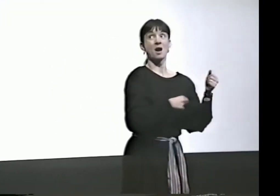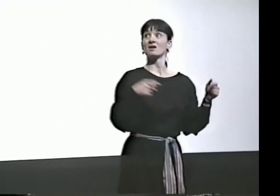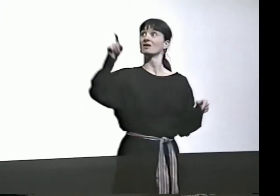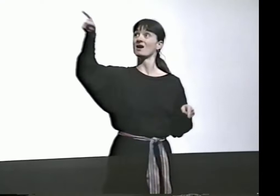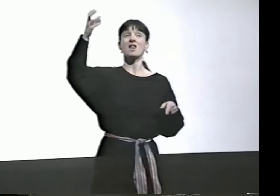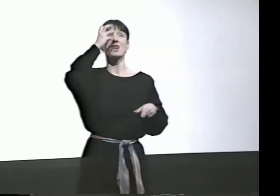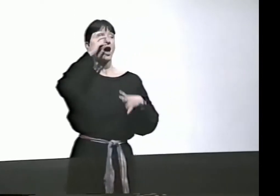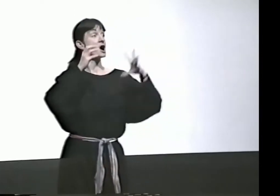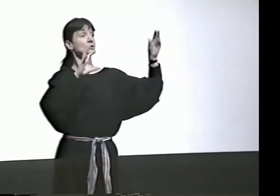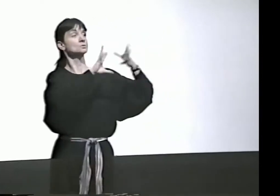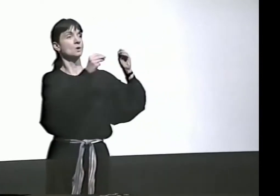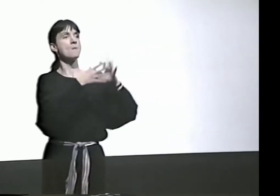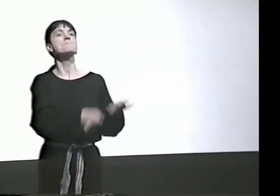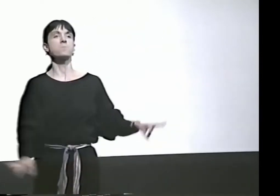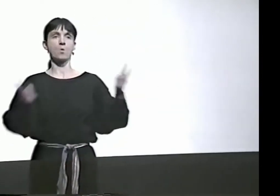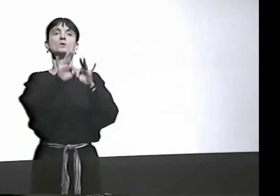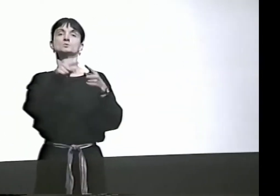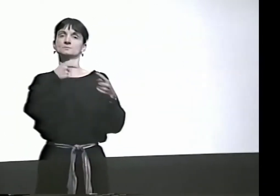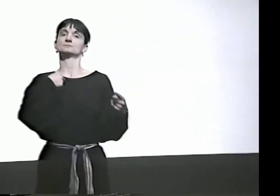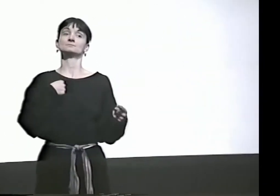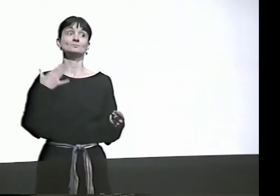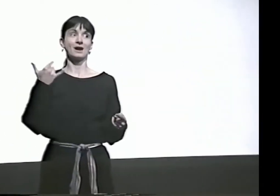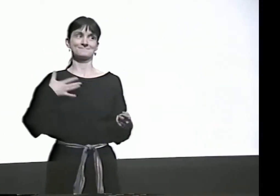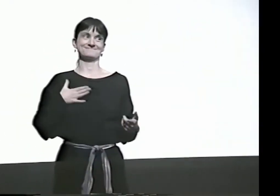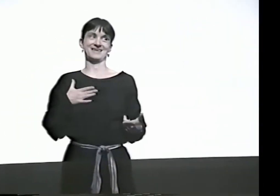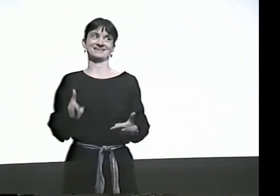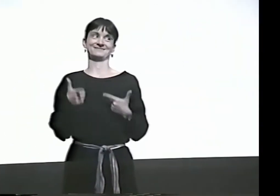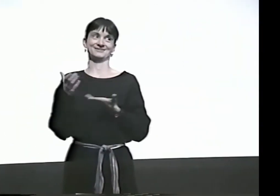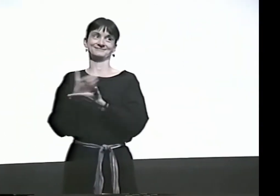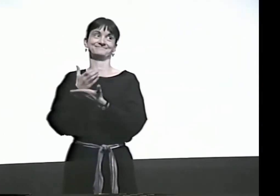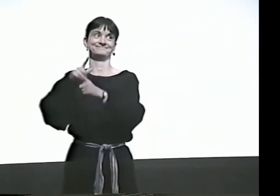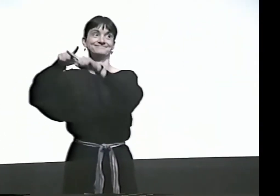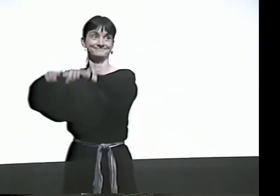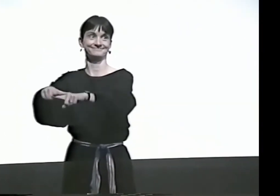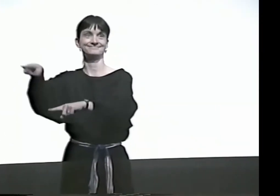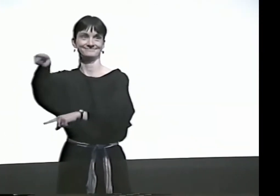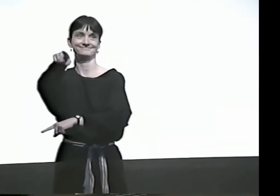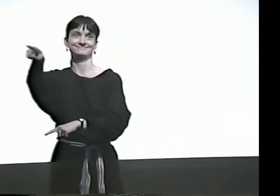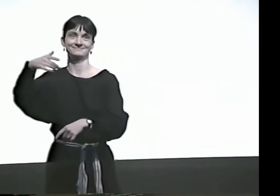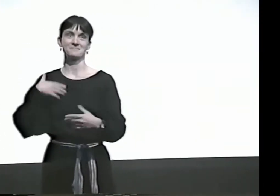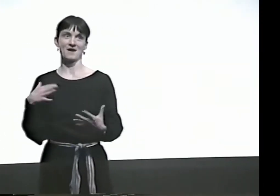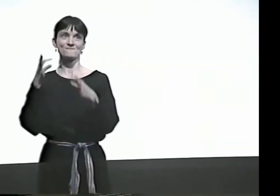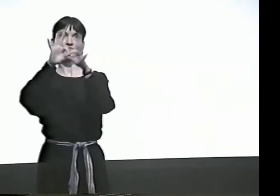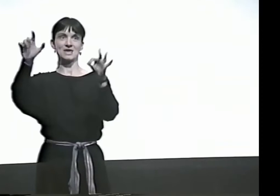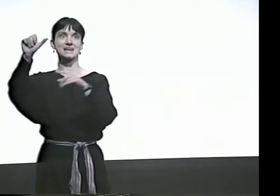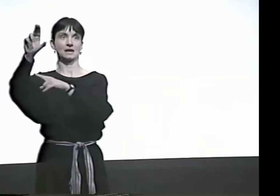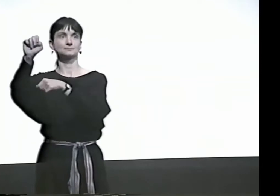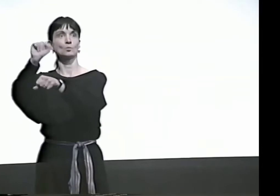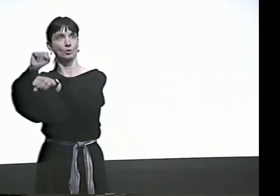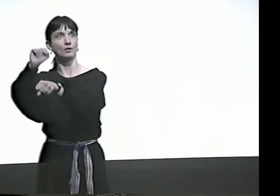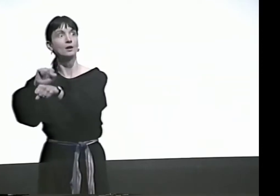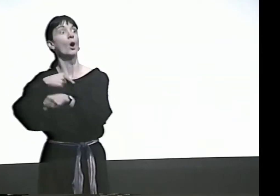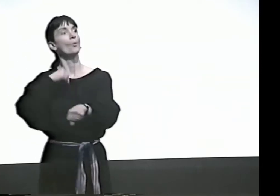STORYTELLING I DO DO STILL FROM TIME TO TIME, AND IT'S IMPORTANT BECAUSE IT'S HOW I EARN MY LIVING.